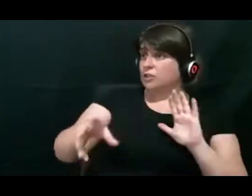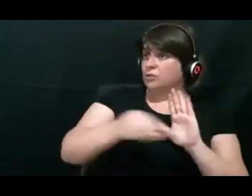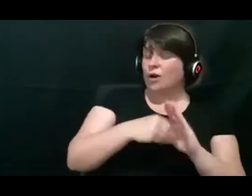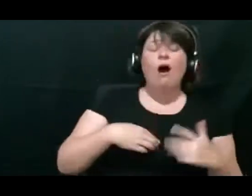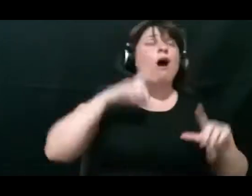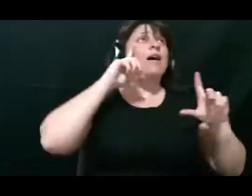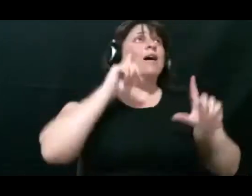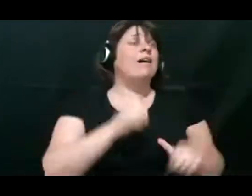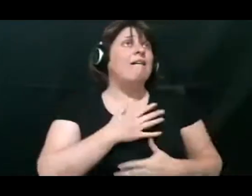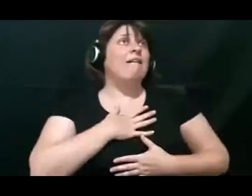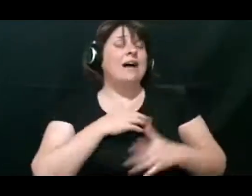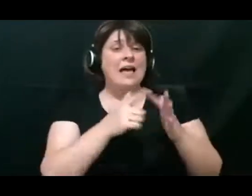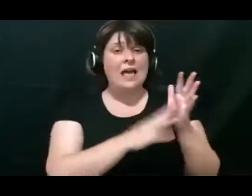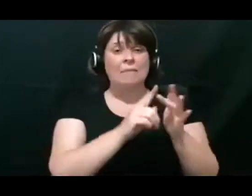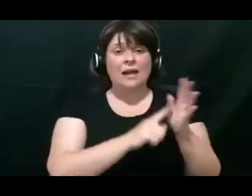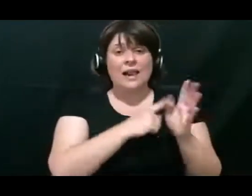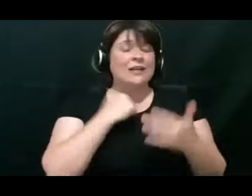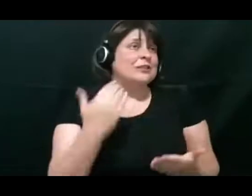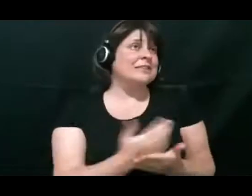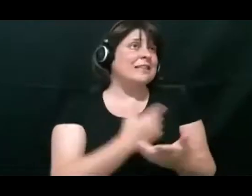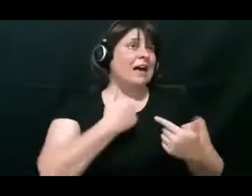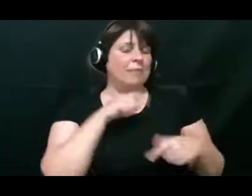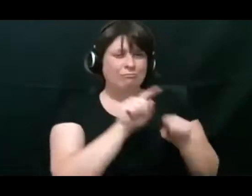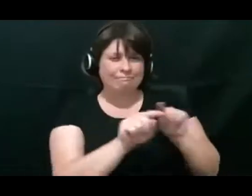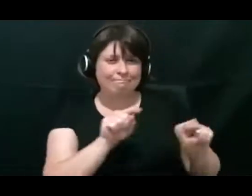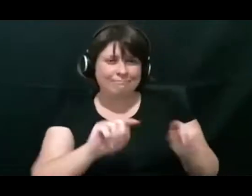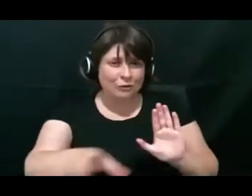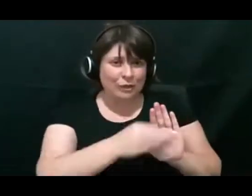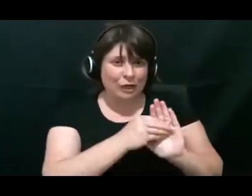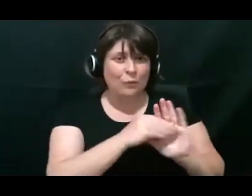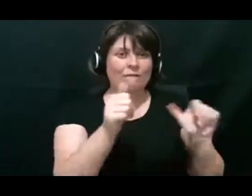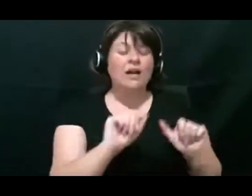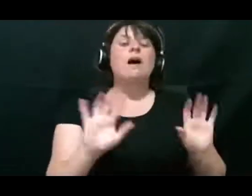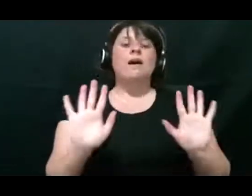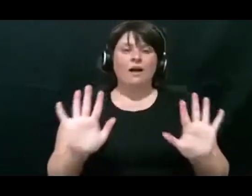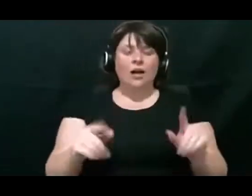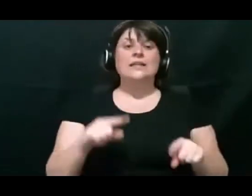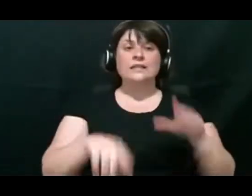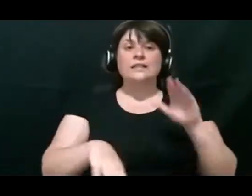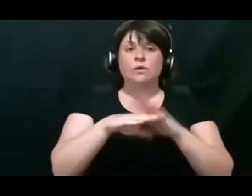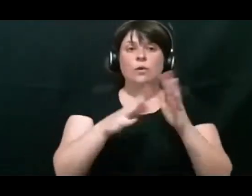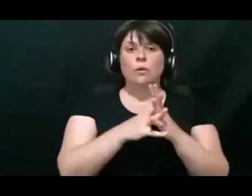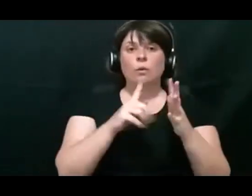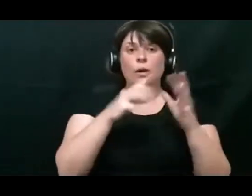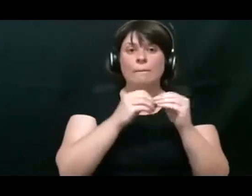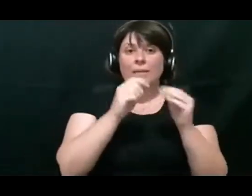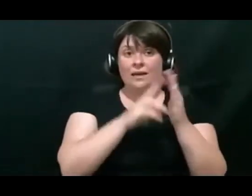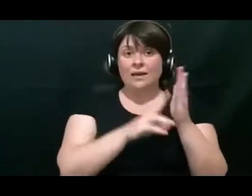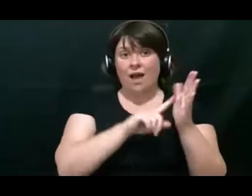Emily, my saviour pressing all the right buttons has recorded. This whole webinar has been recorded.